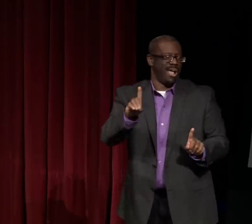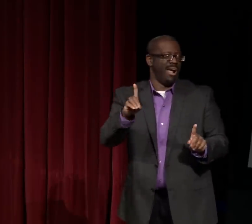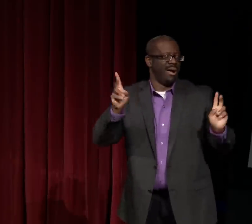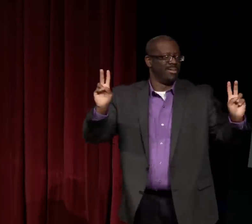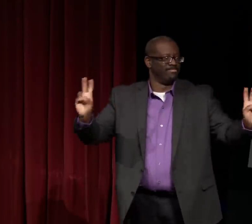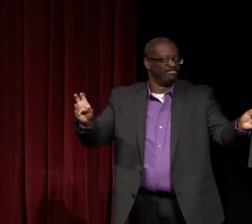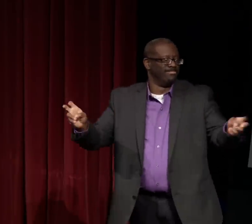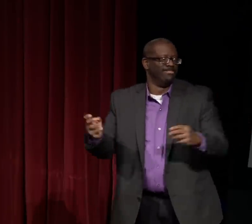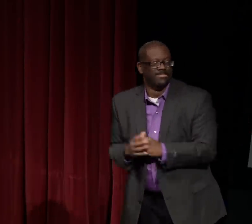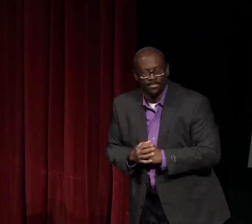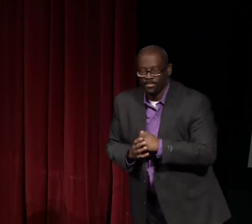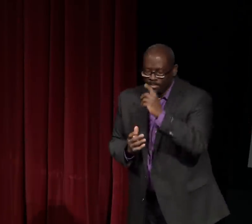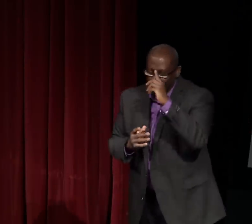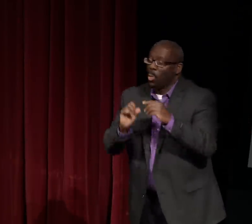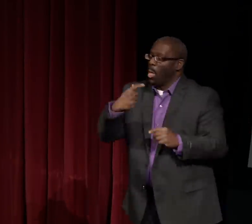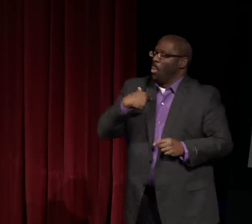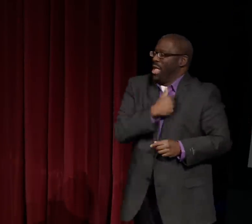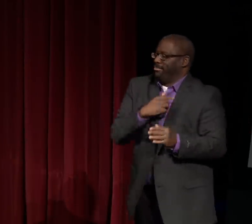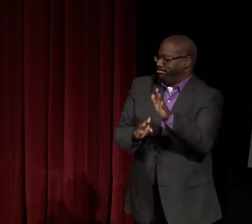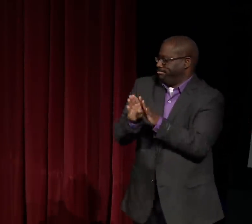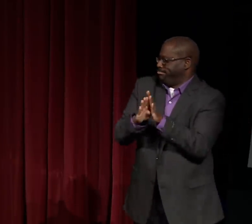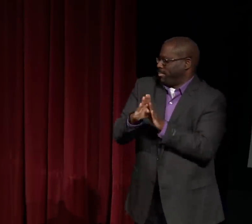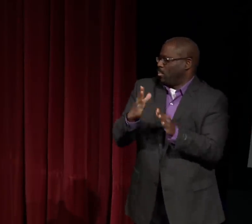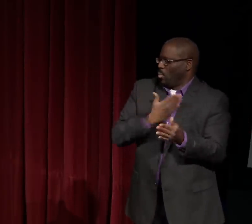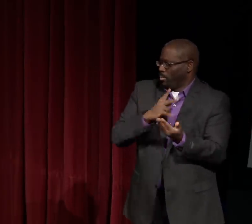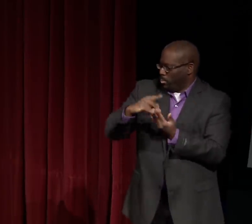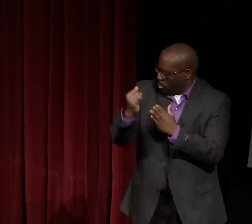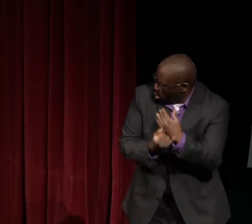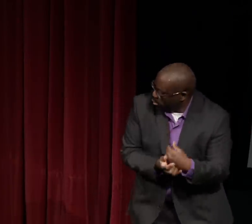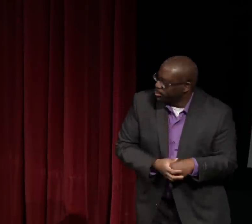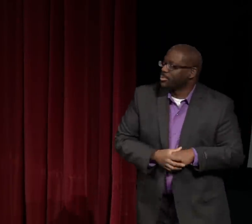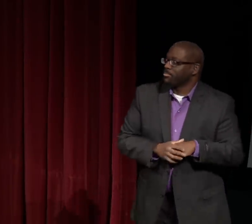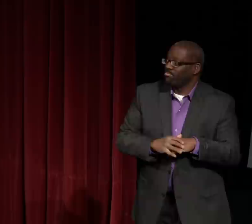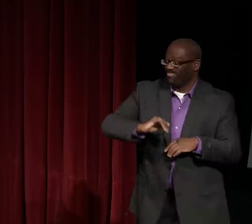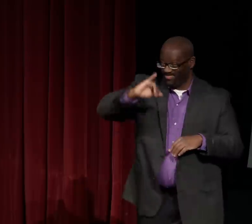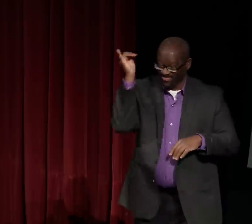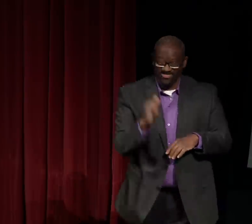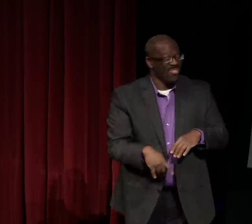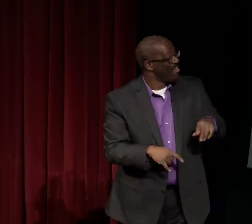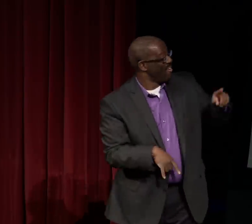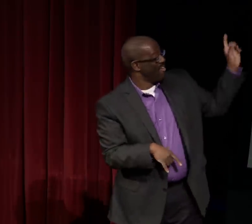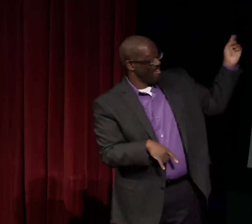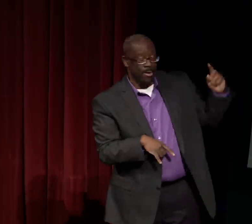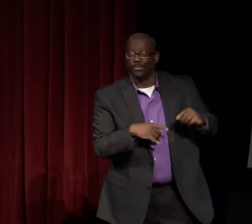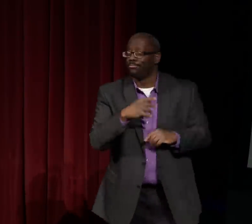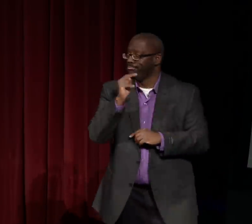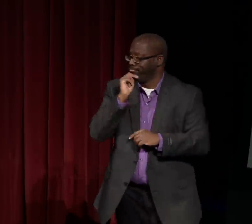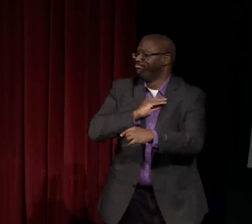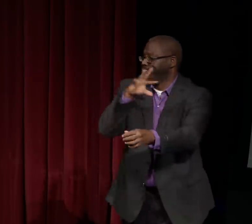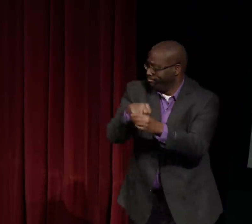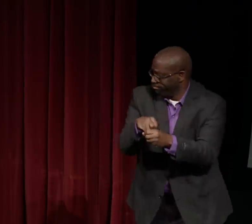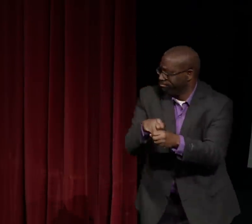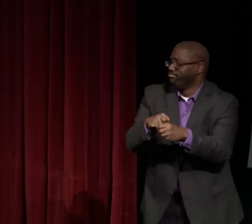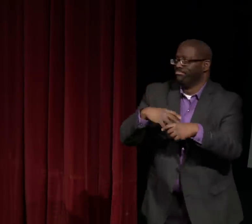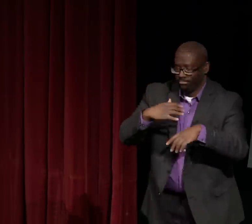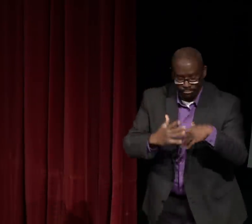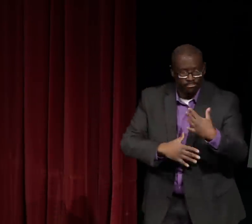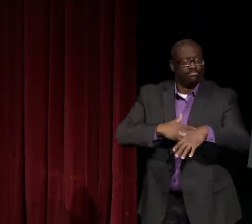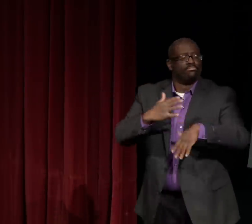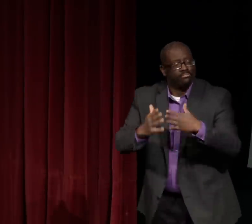And pretty much we can see that all of deaf studies work will be digitized. So we worked on this project.